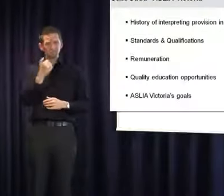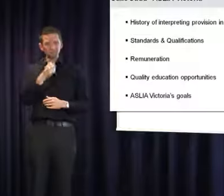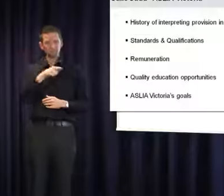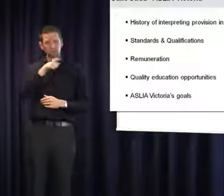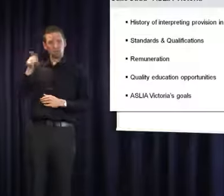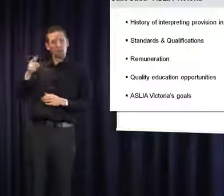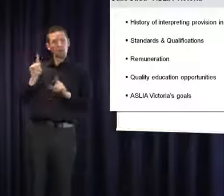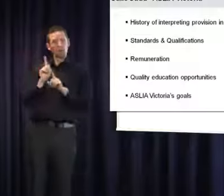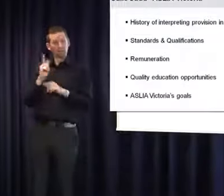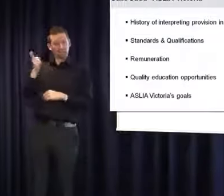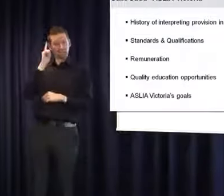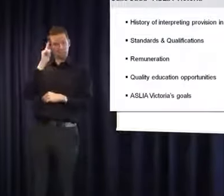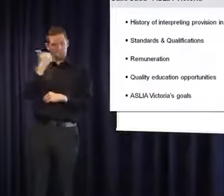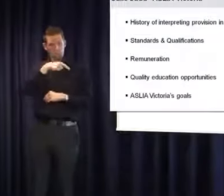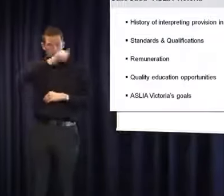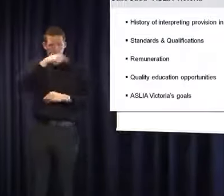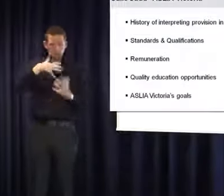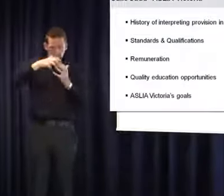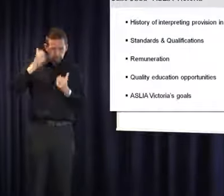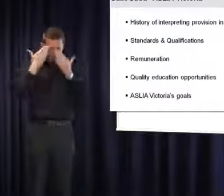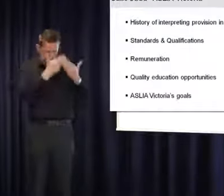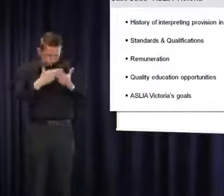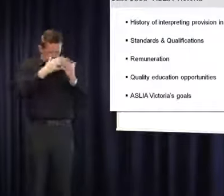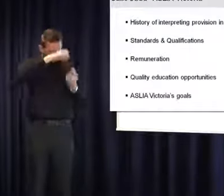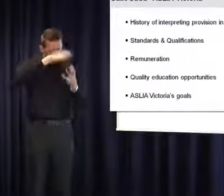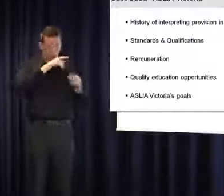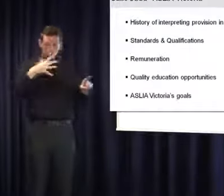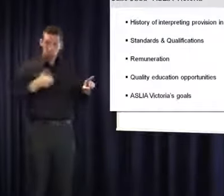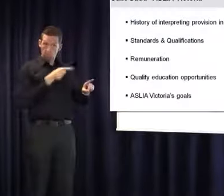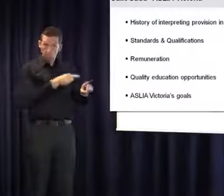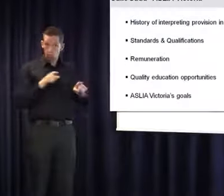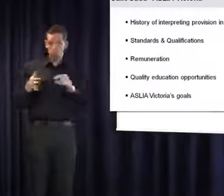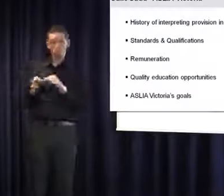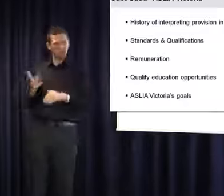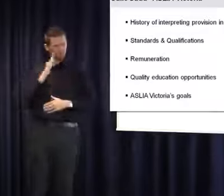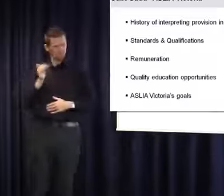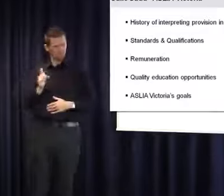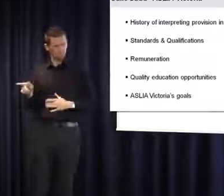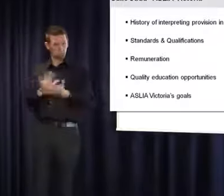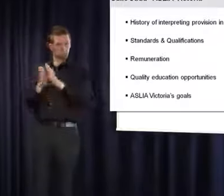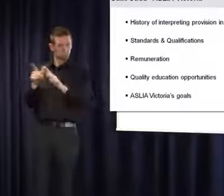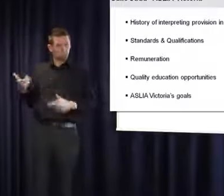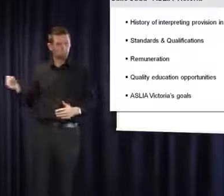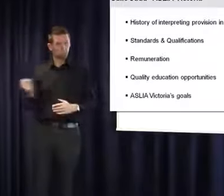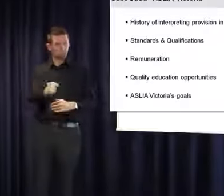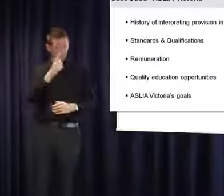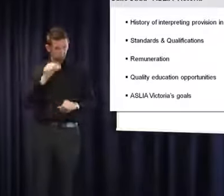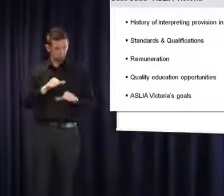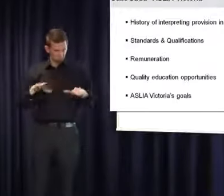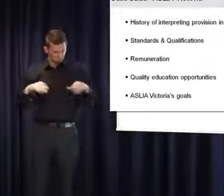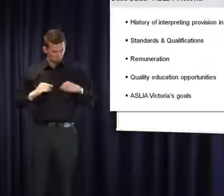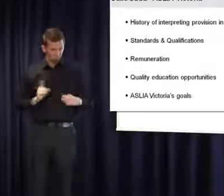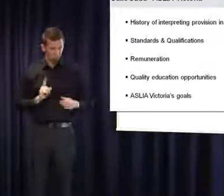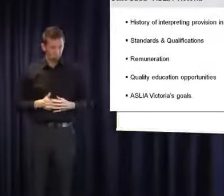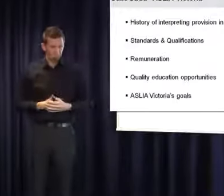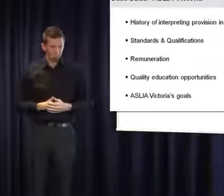rigorous training and qualifications yet interpreters do not. The value of quality educational opportunities